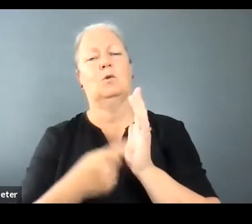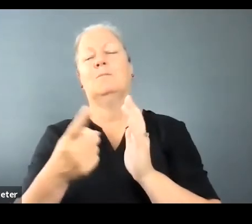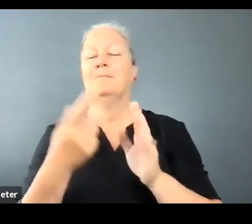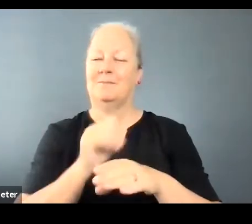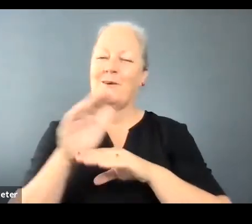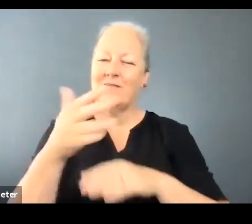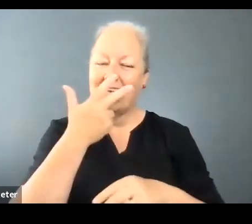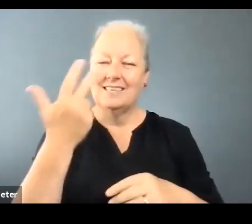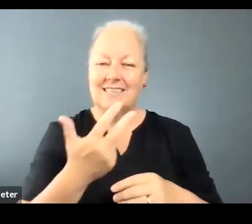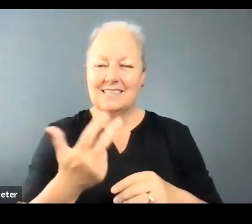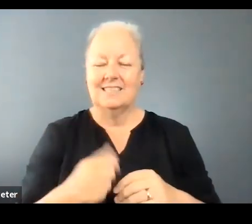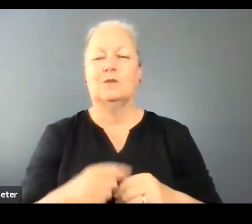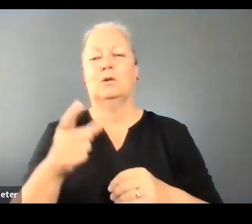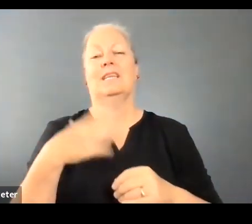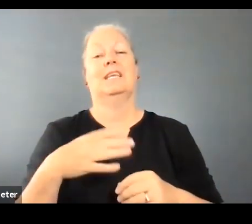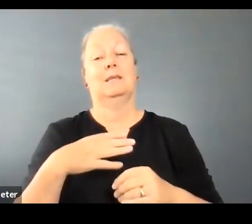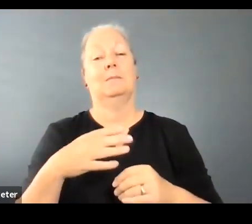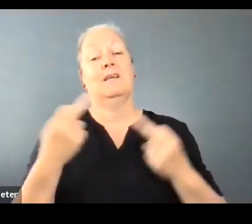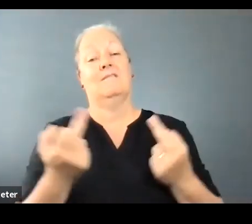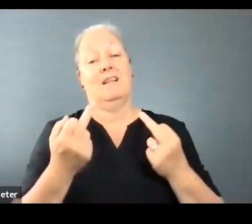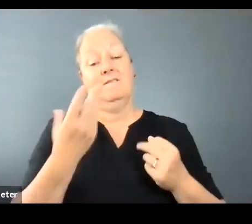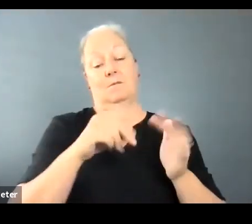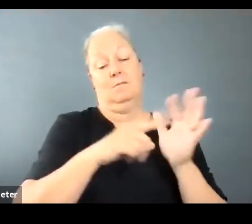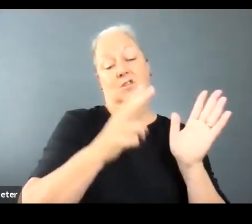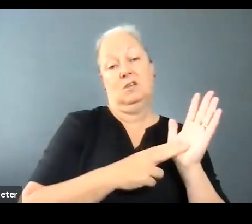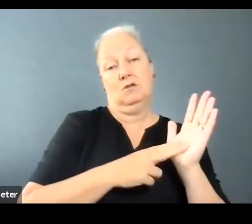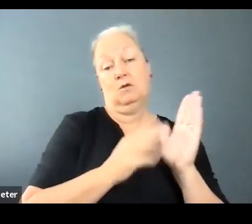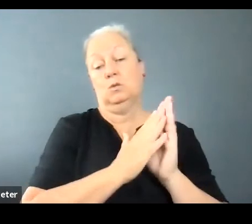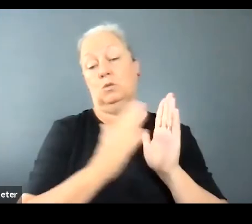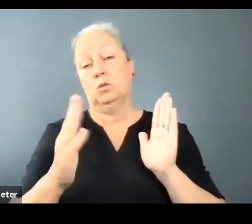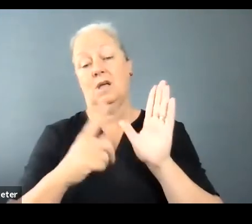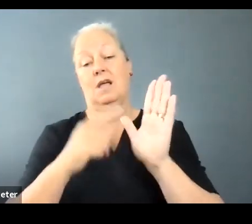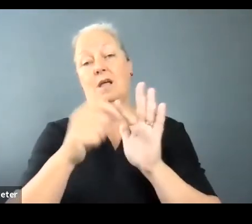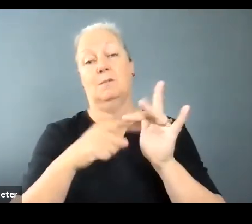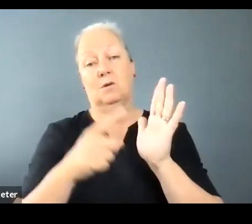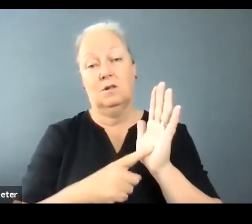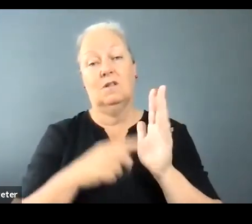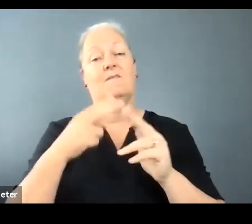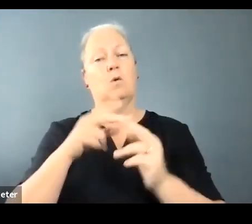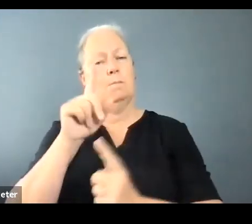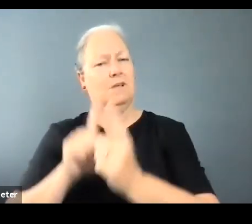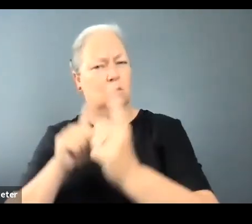have availability between January and April to mentor, and have a wealth of knowledge